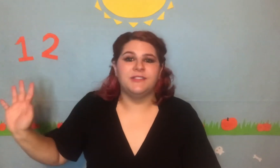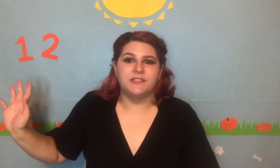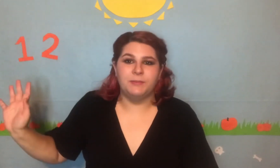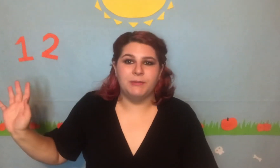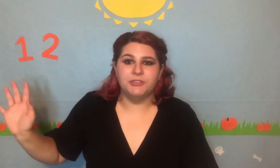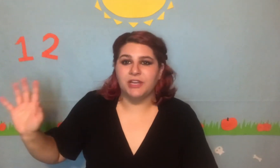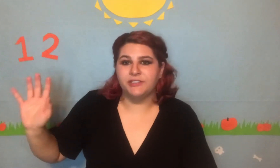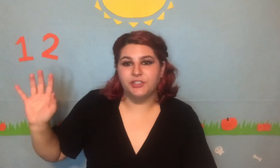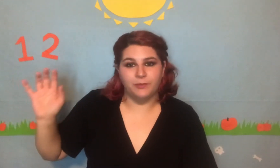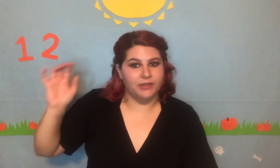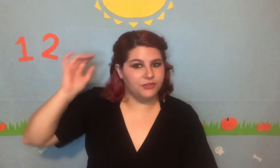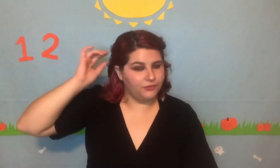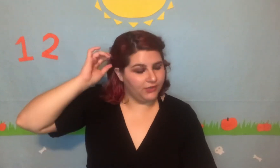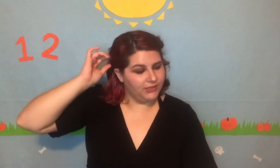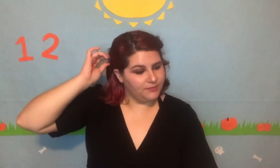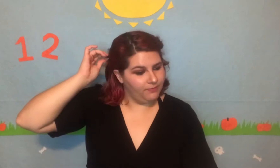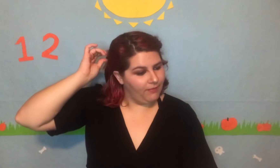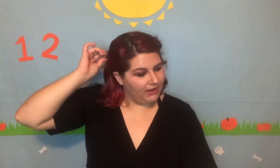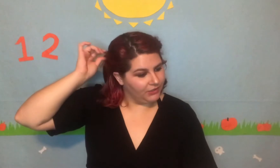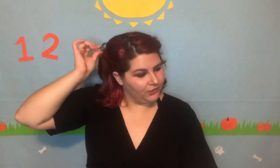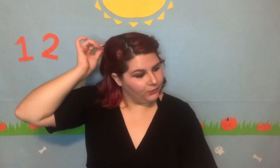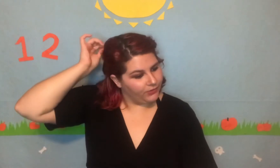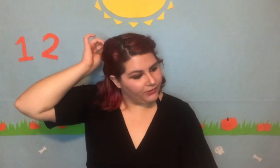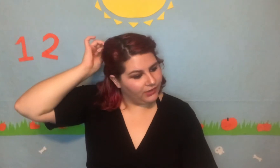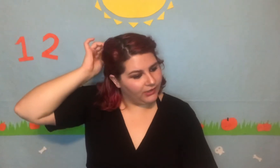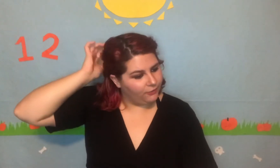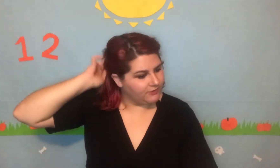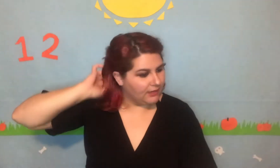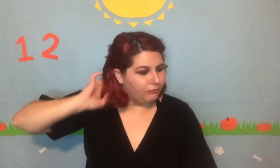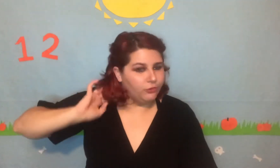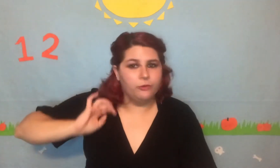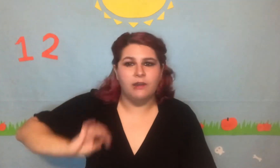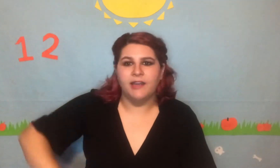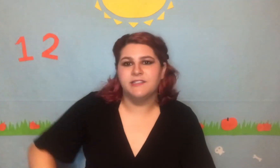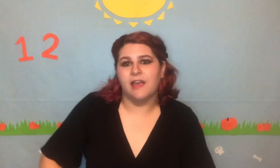think people change too much for it to matter whether or not he was that blue ice guy...